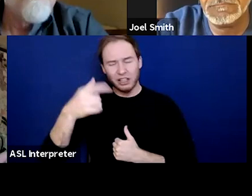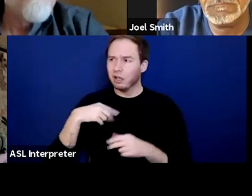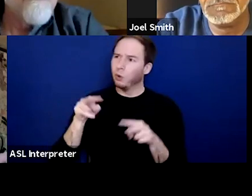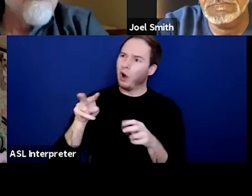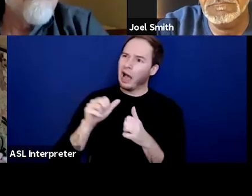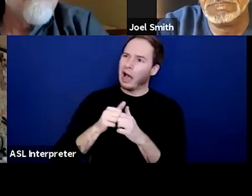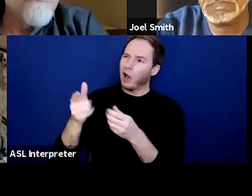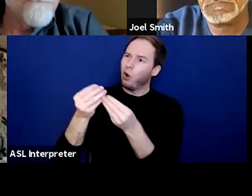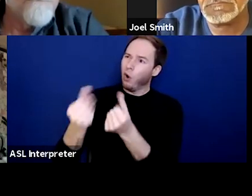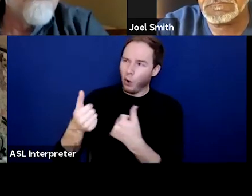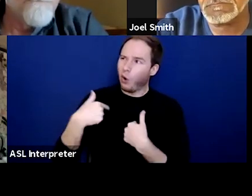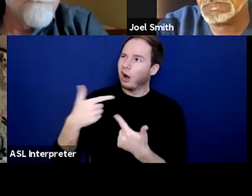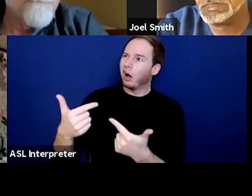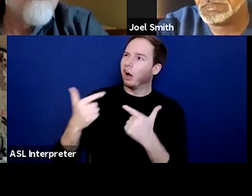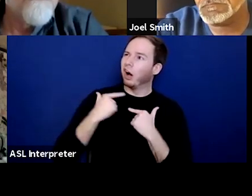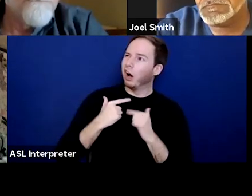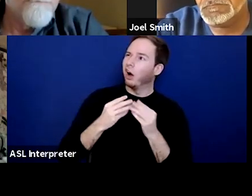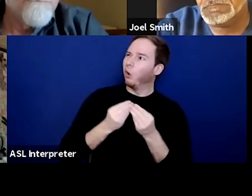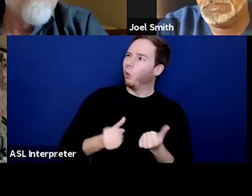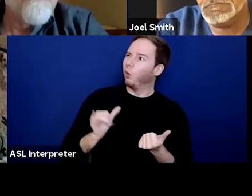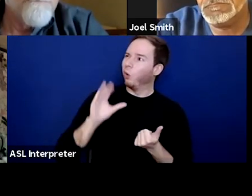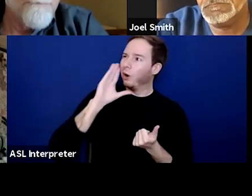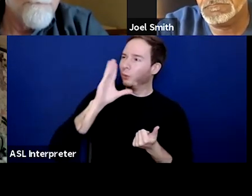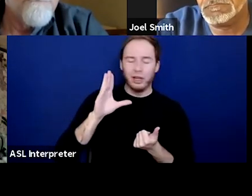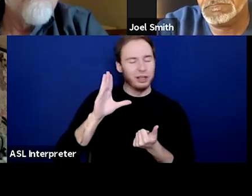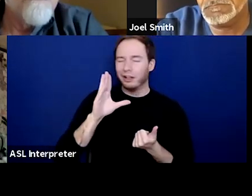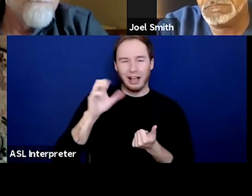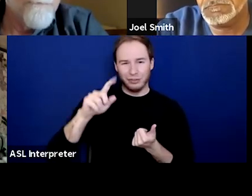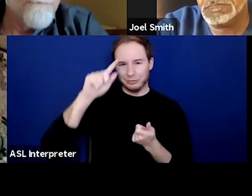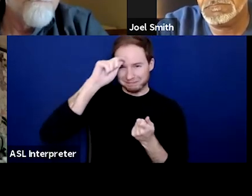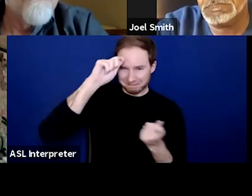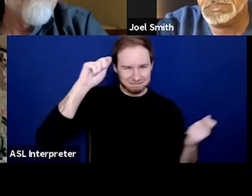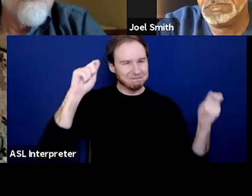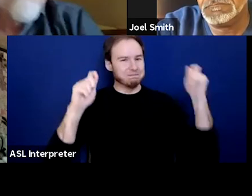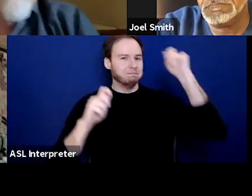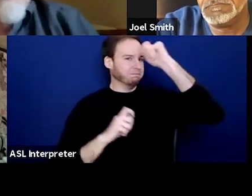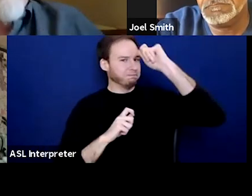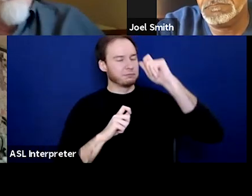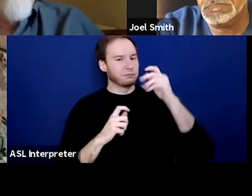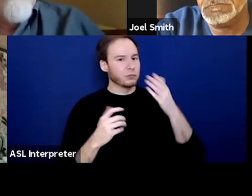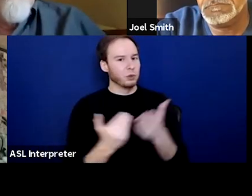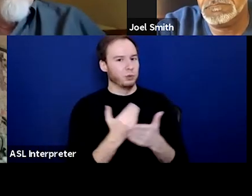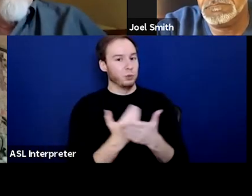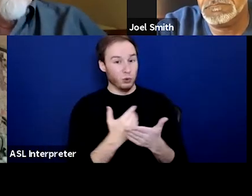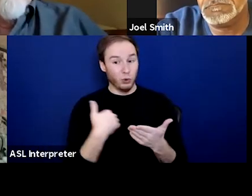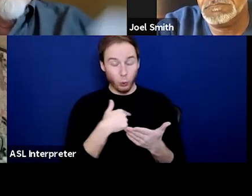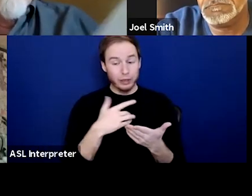And I had to re-learn that. And we asked people to do that solo without a family unit